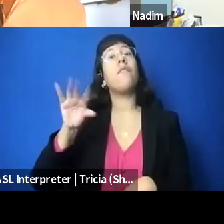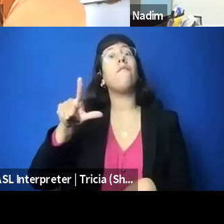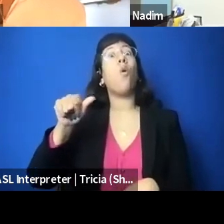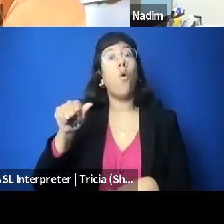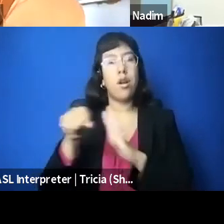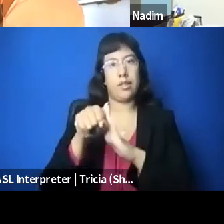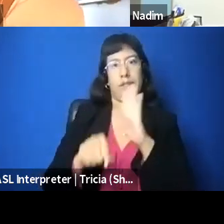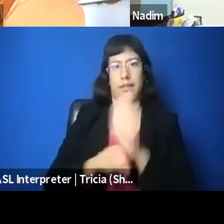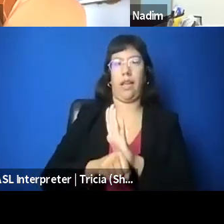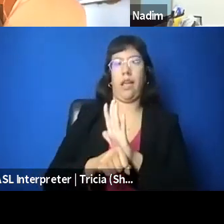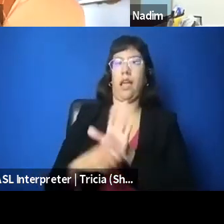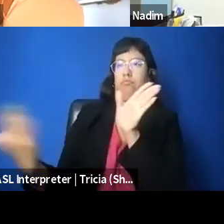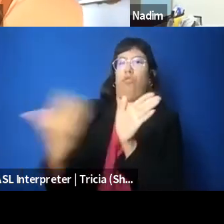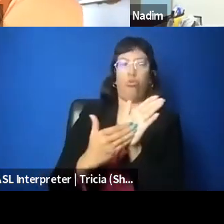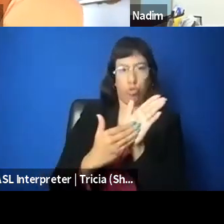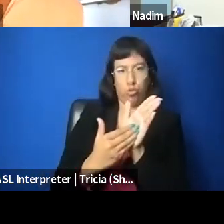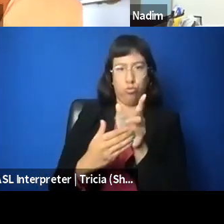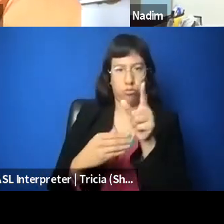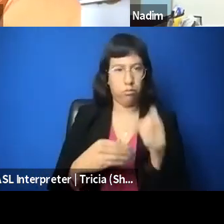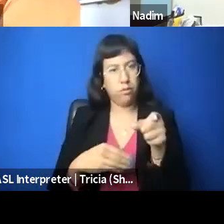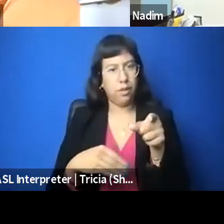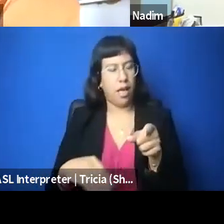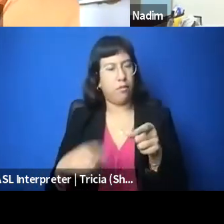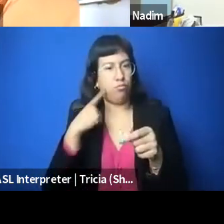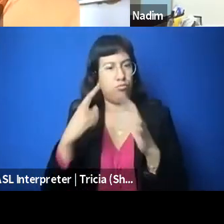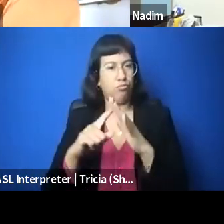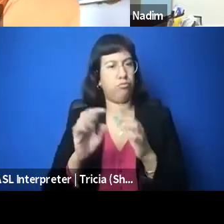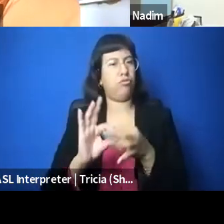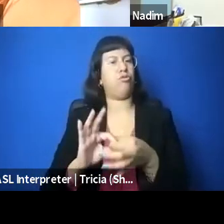Can you share with us a bit about that effort? Yeah, absolutely.